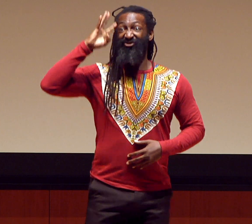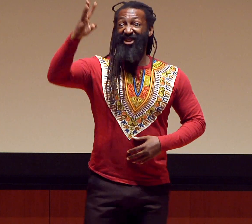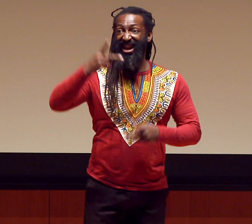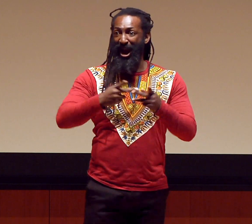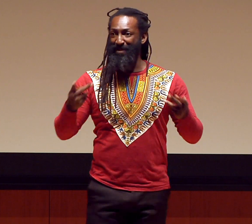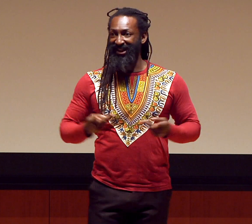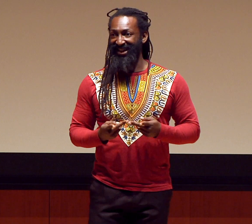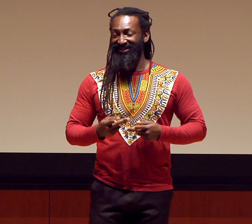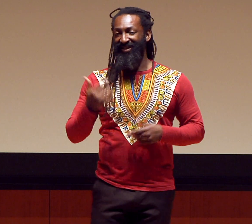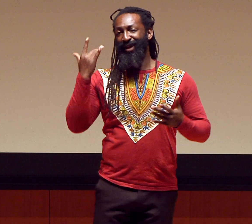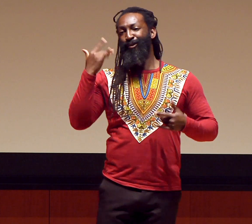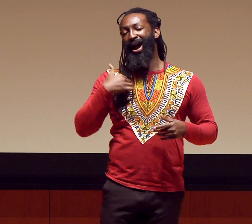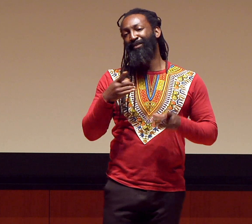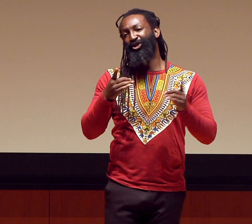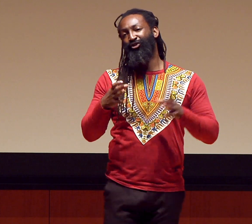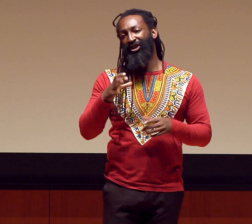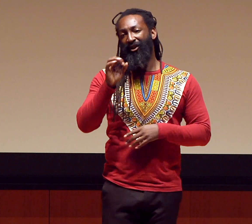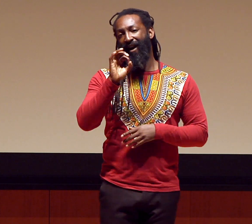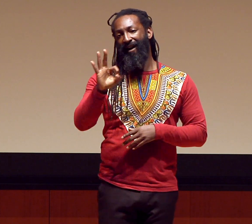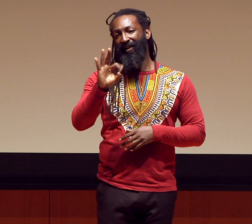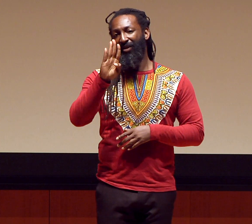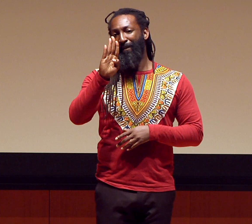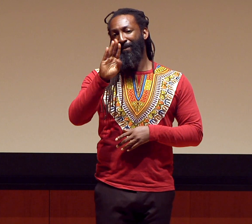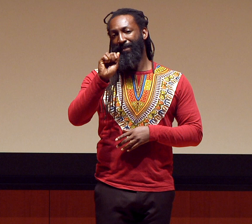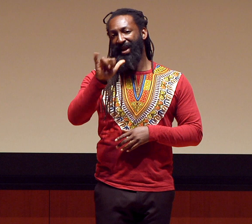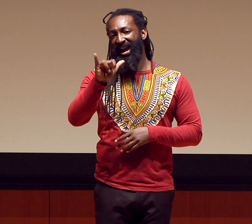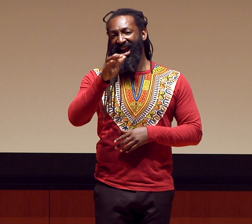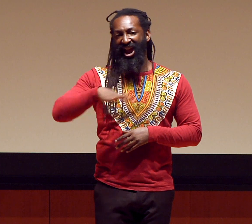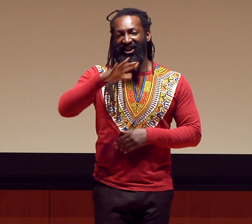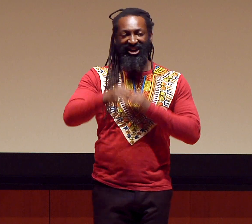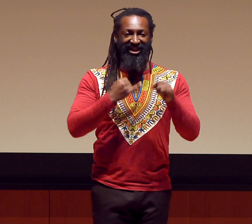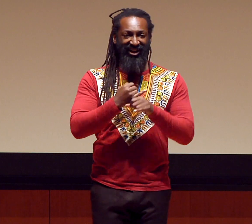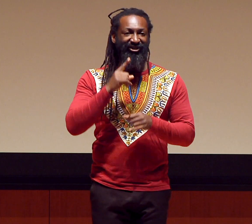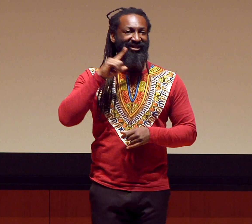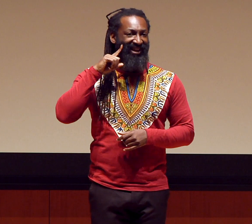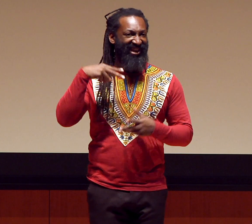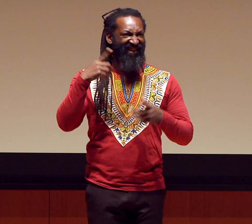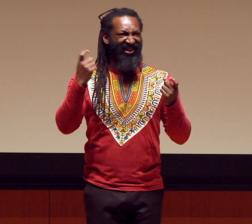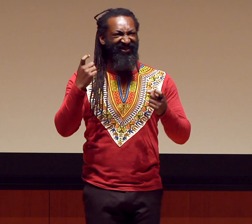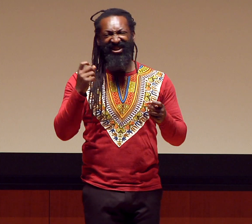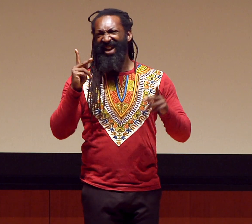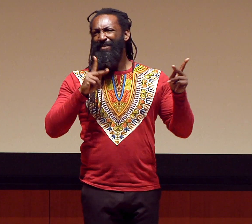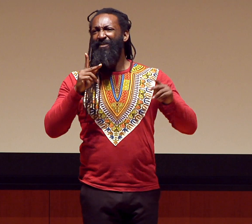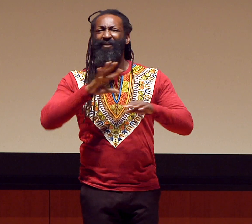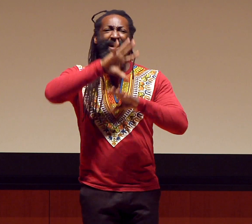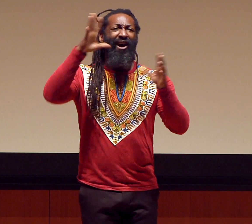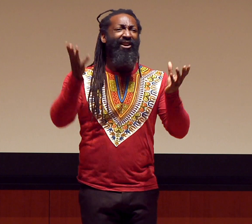so I had to create a place. That’s why I’m the director of the Bay Area International Deaf Festival.